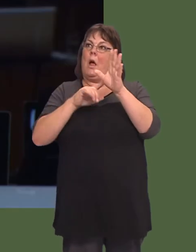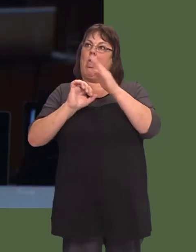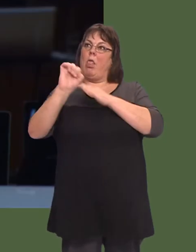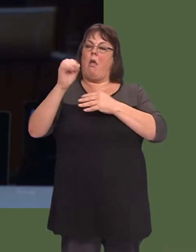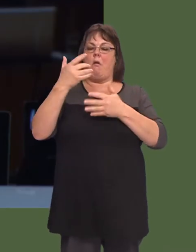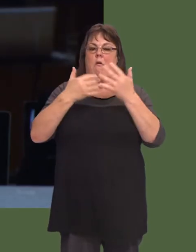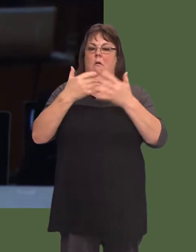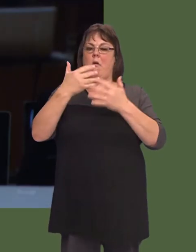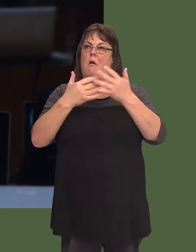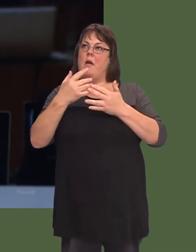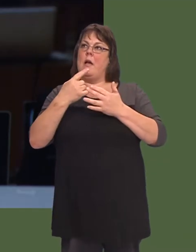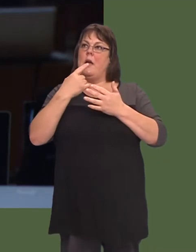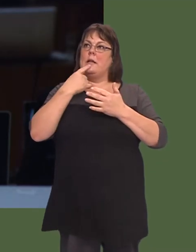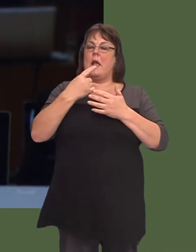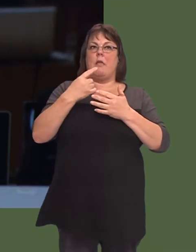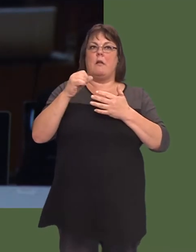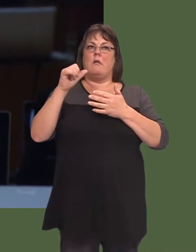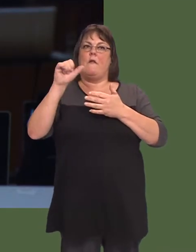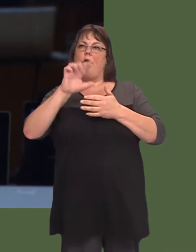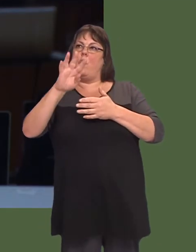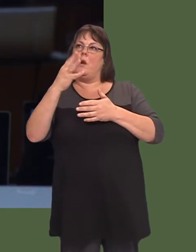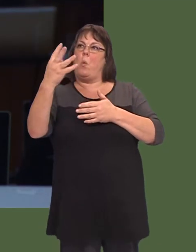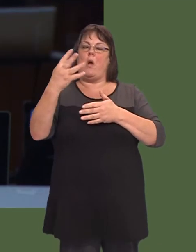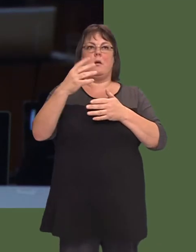roedd 141 o swyddi meddygol bwrdd iechyd Betsi Cadwaladr yn wag.